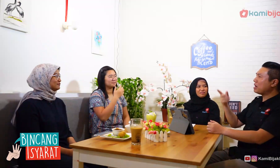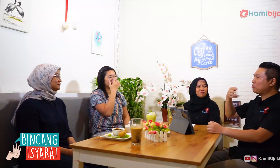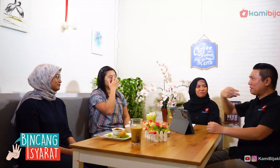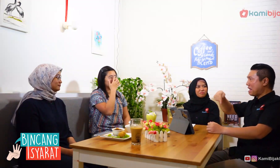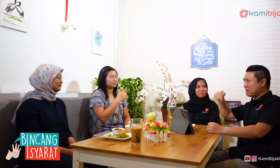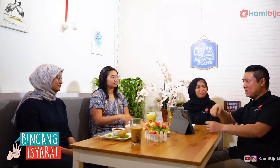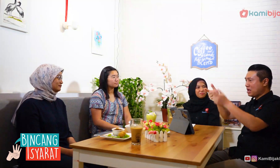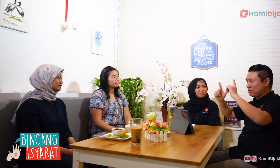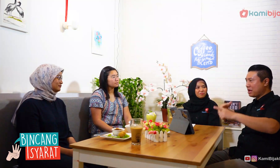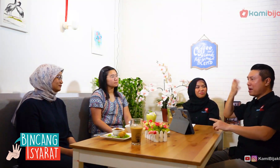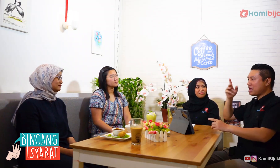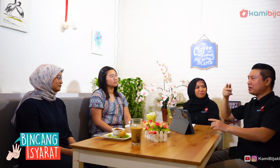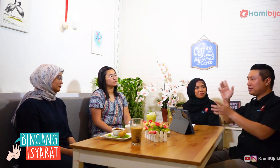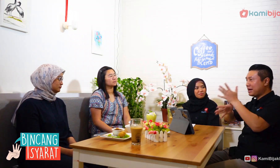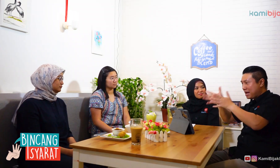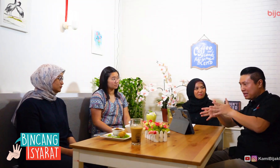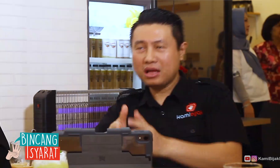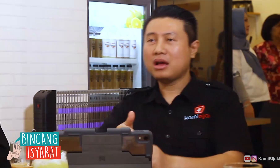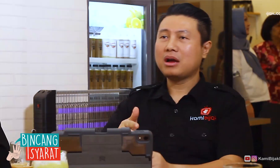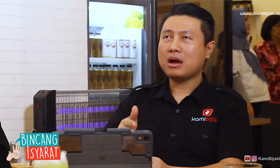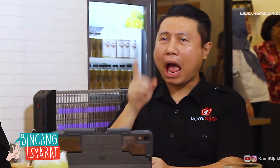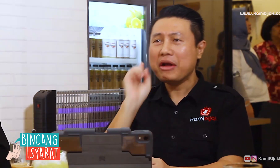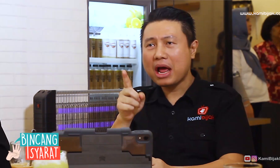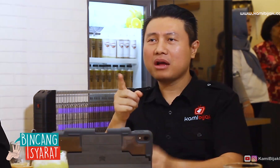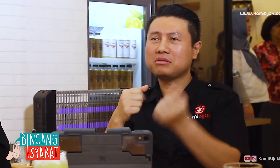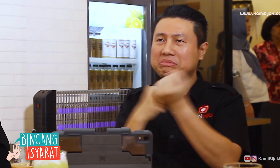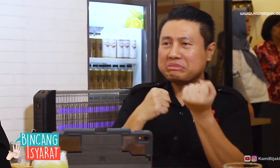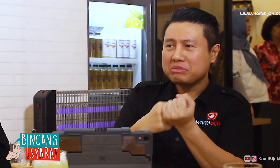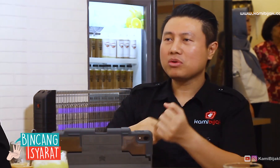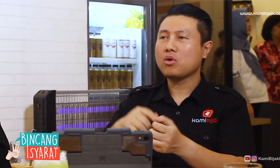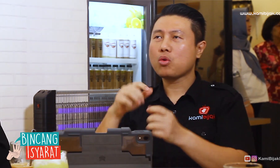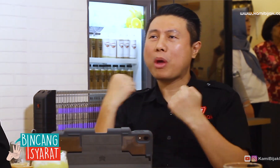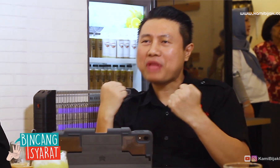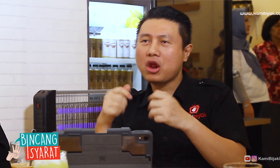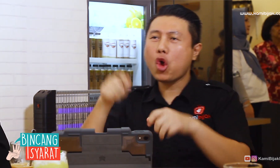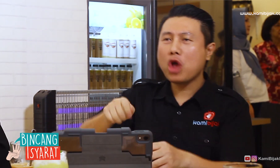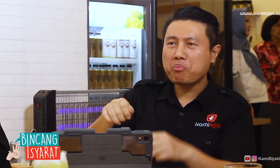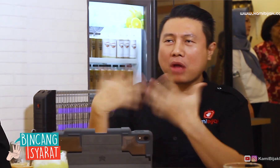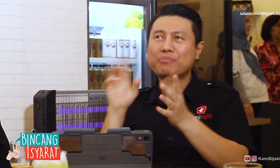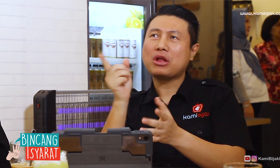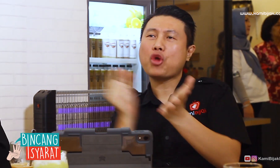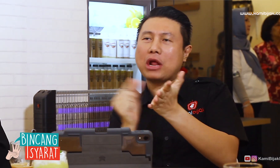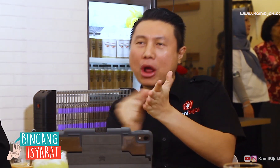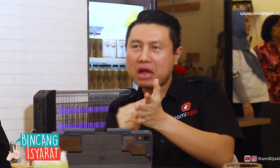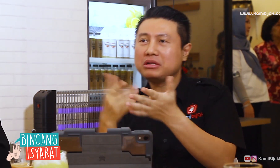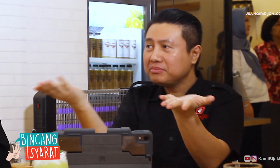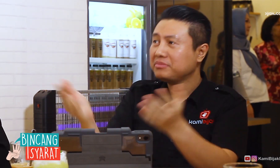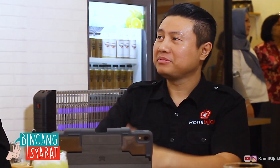In Indonesia, linguistic sign language had a legal support or like the law?